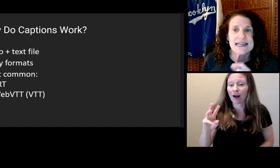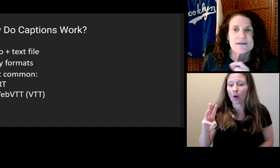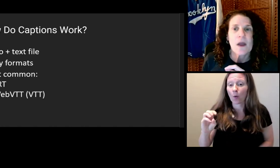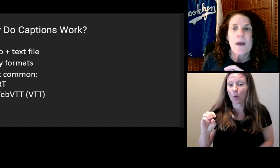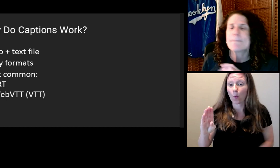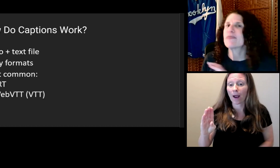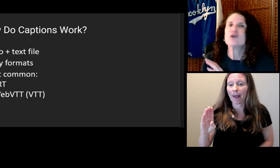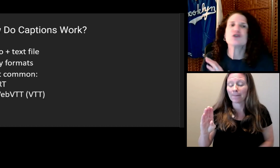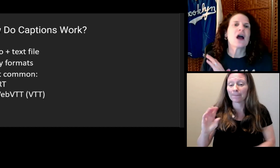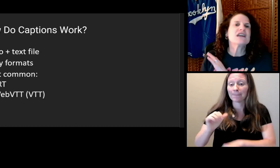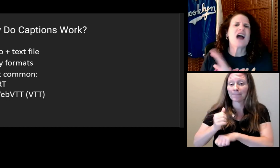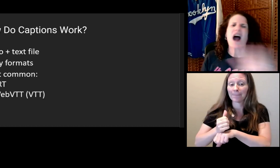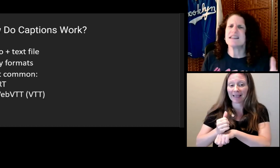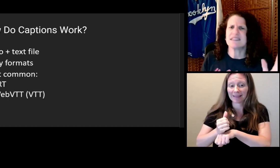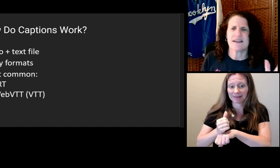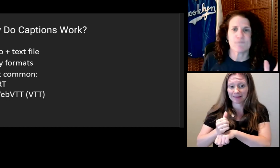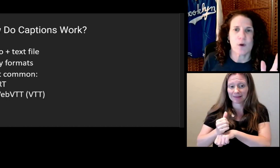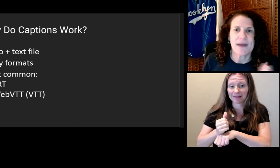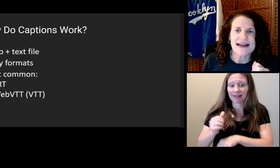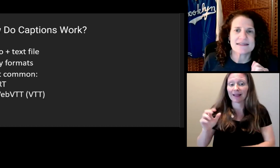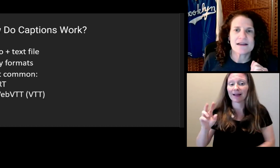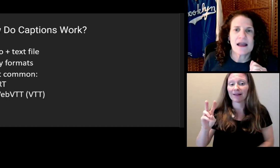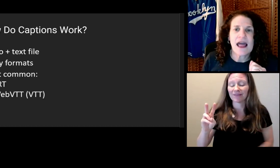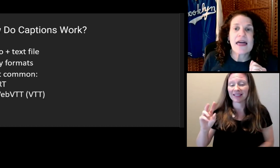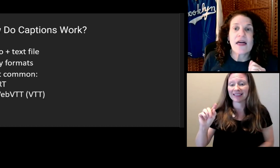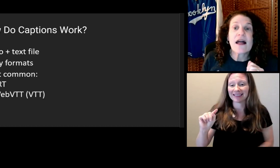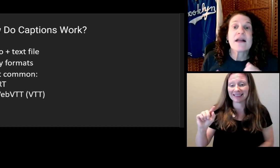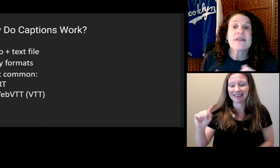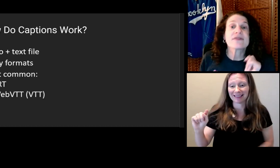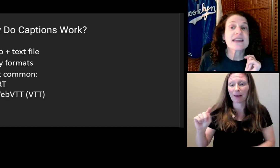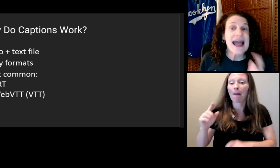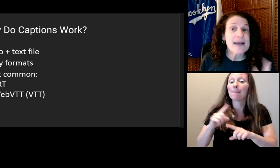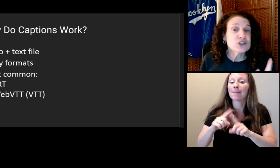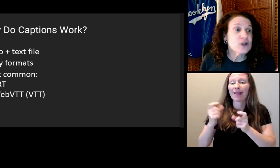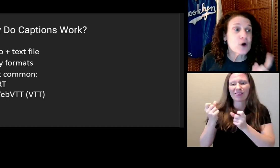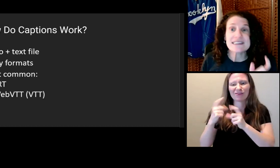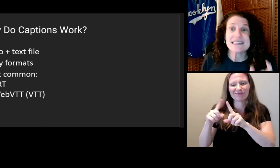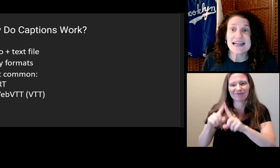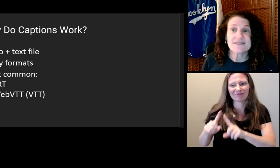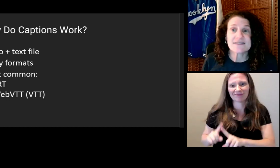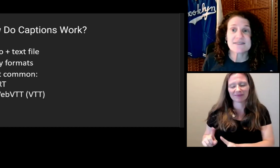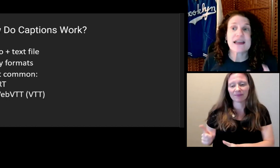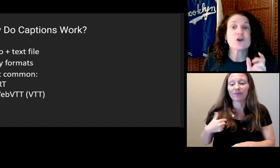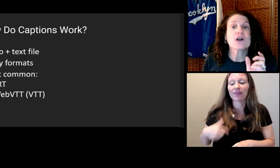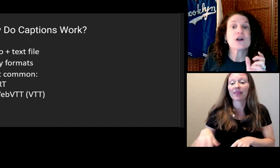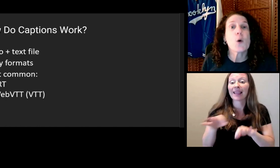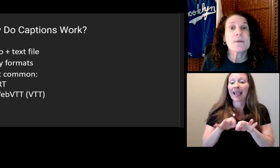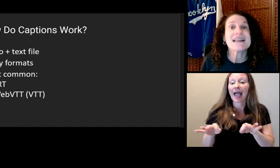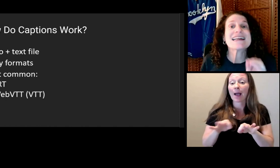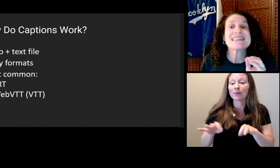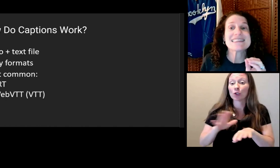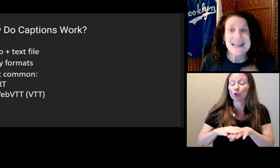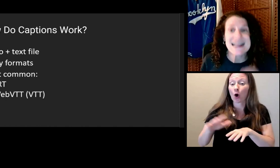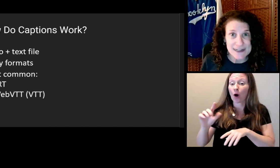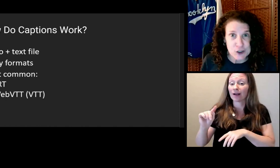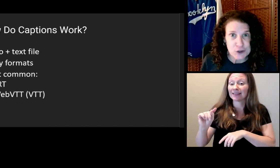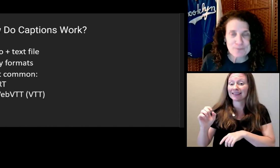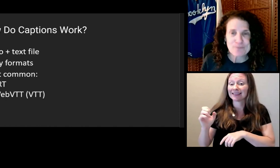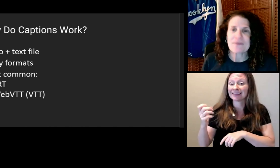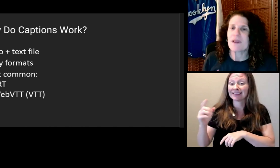The captions are on a text file that you can open in a text editor.